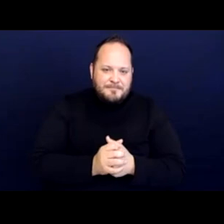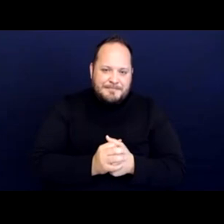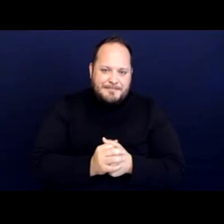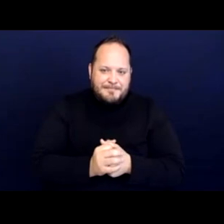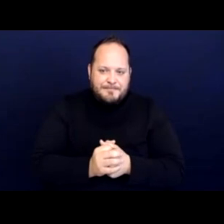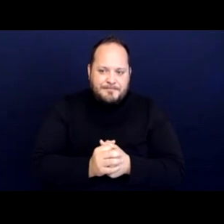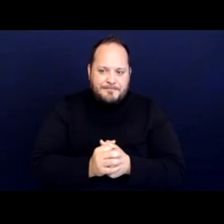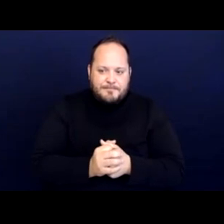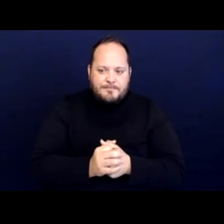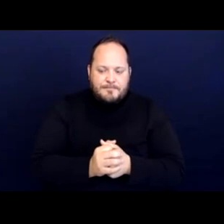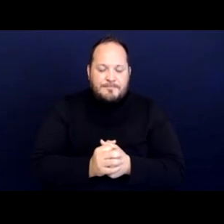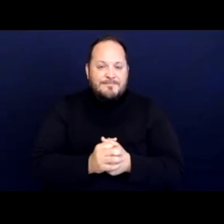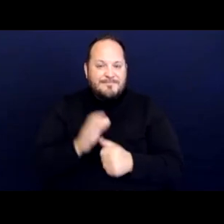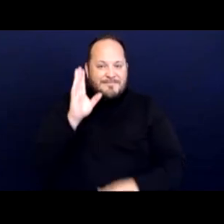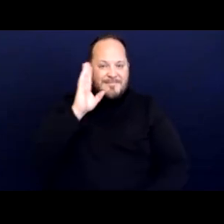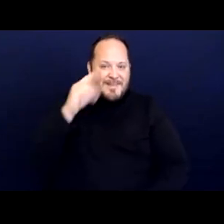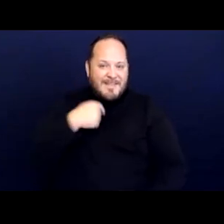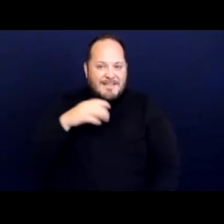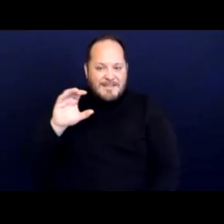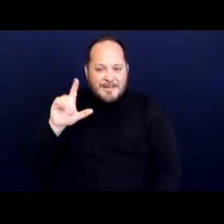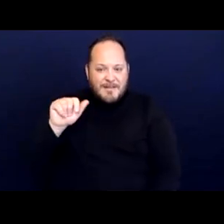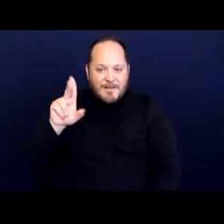[Claudia] Colleagues, this is Claudia. There was a question in the Q&A